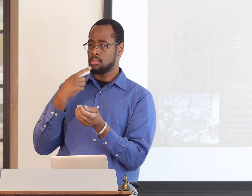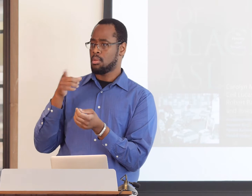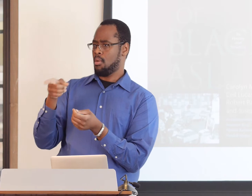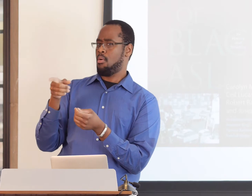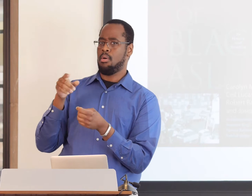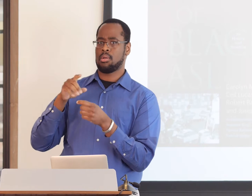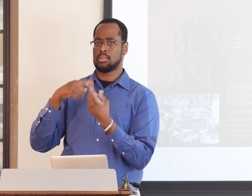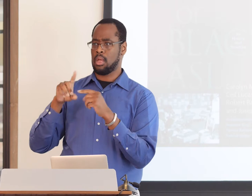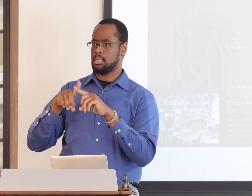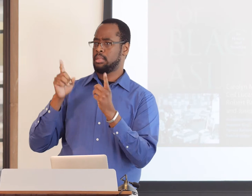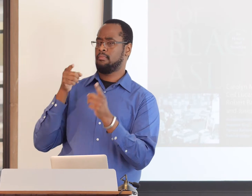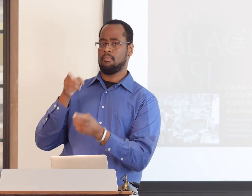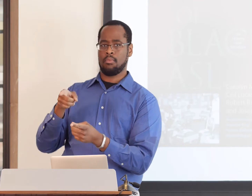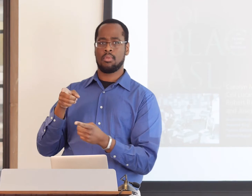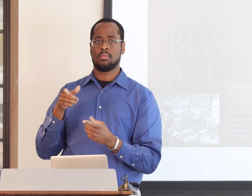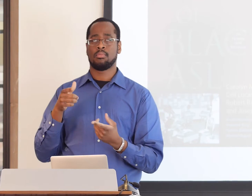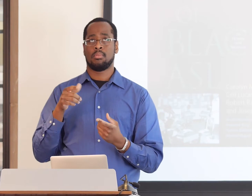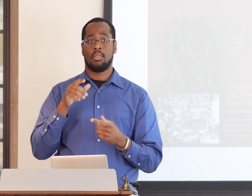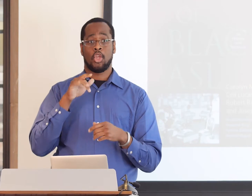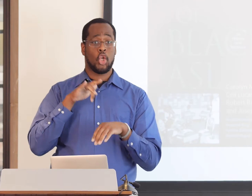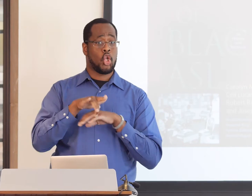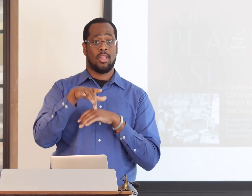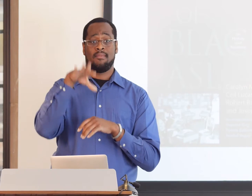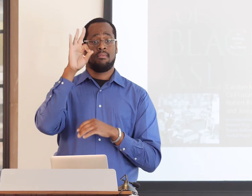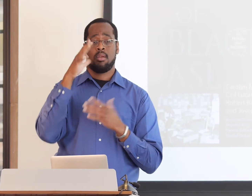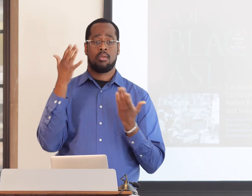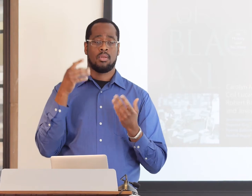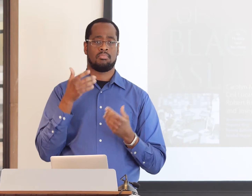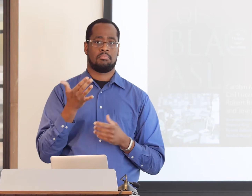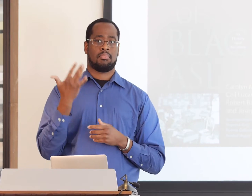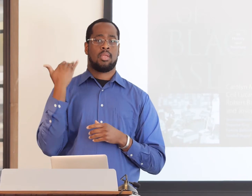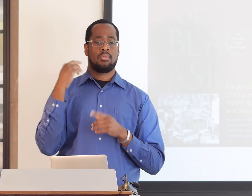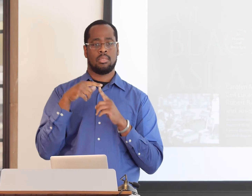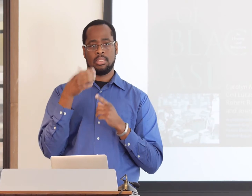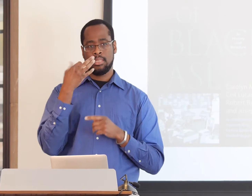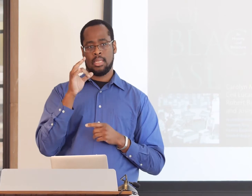People are aware of the differences in Black Deaf ASL,